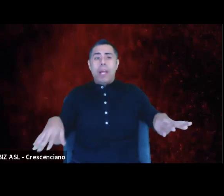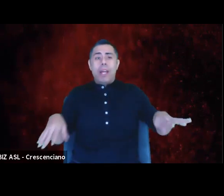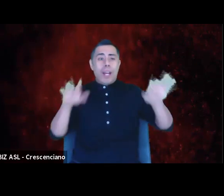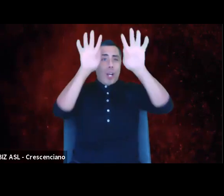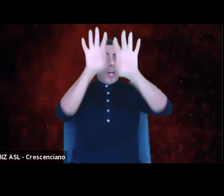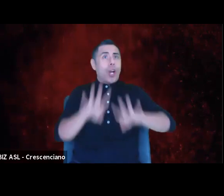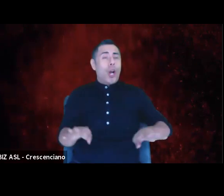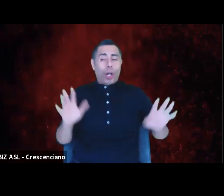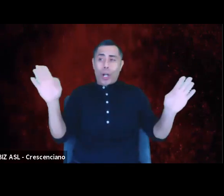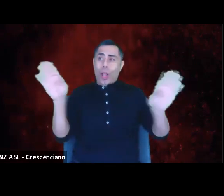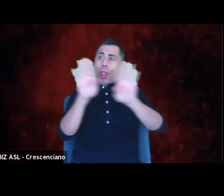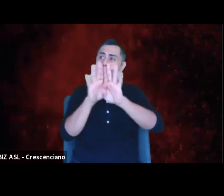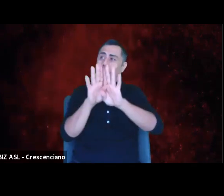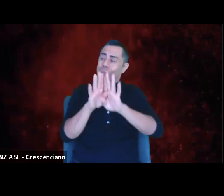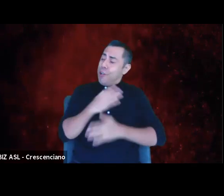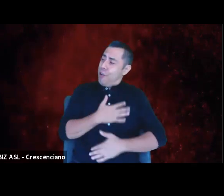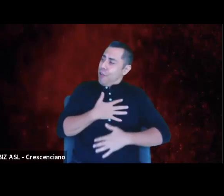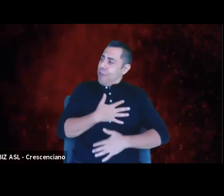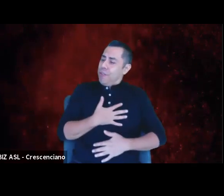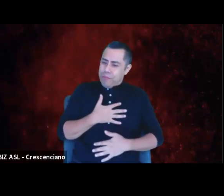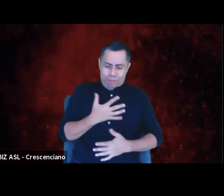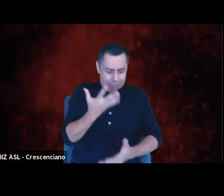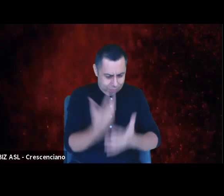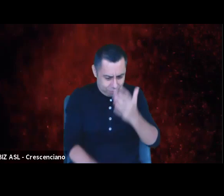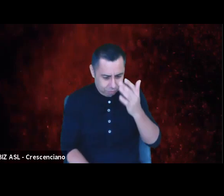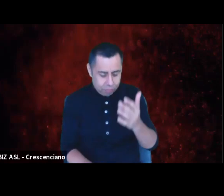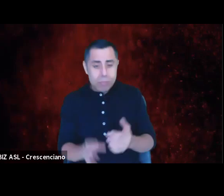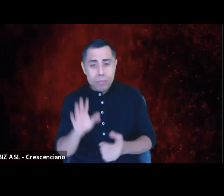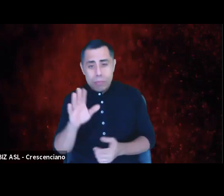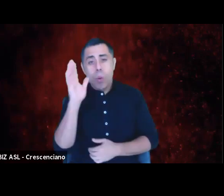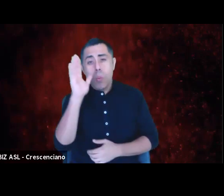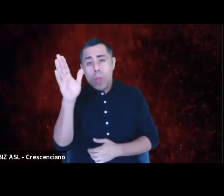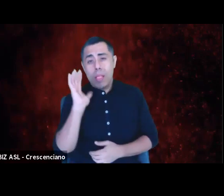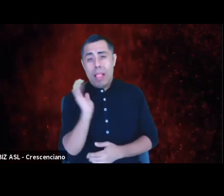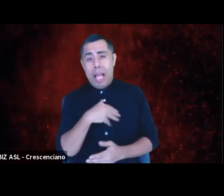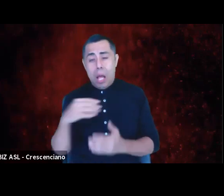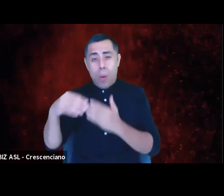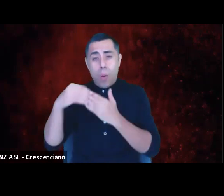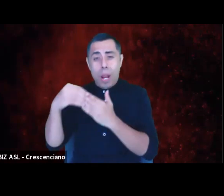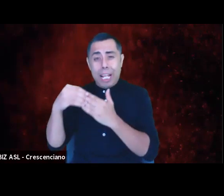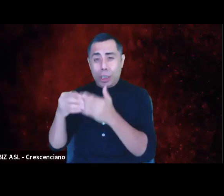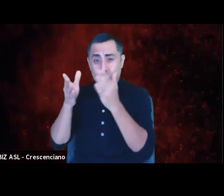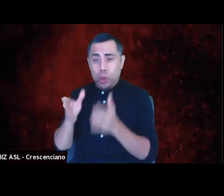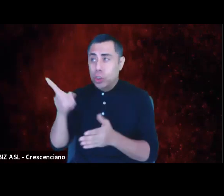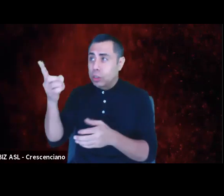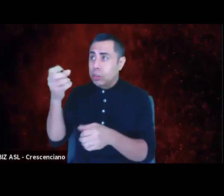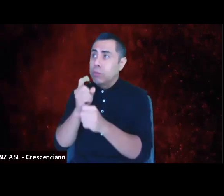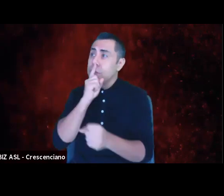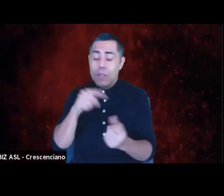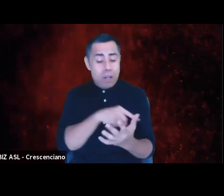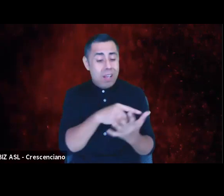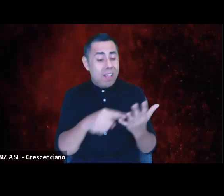will our leadership ensure that those above experiences, ones that I hoped filled us all with nostalgia